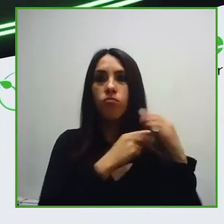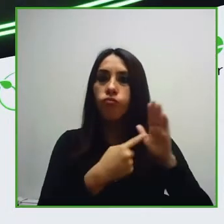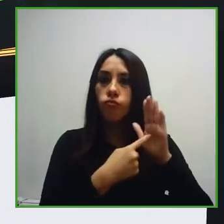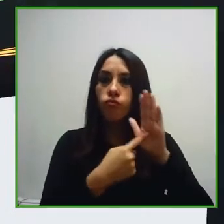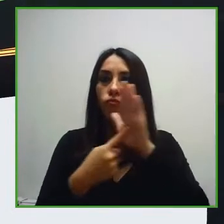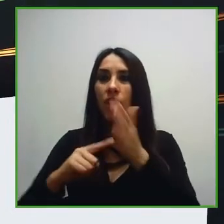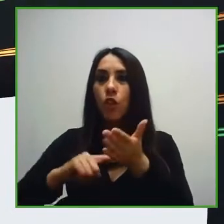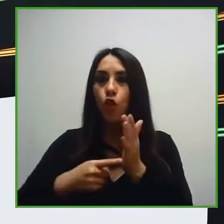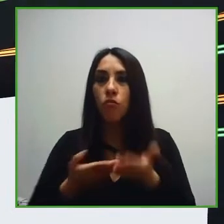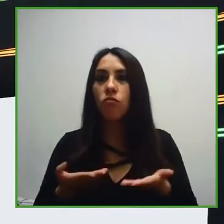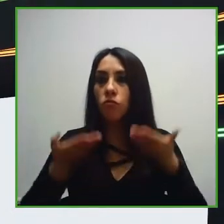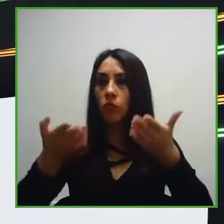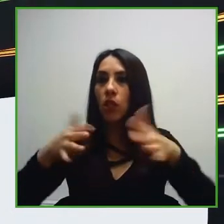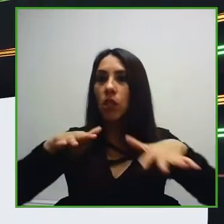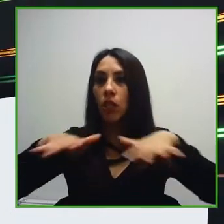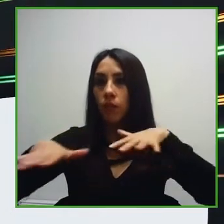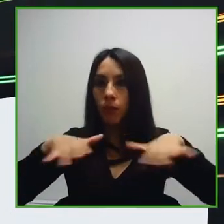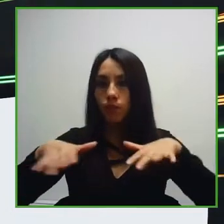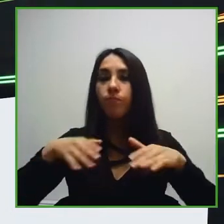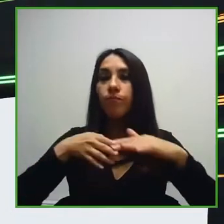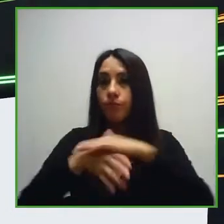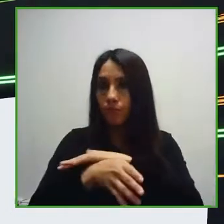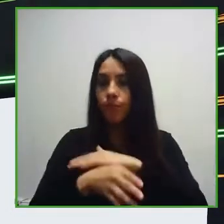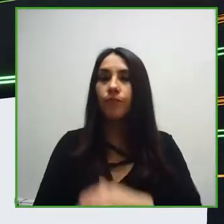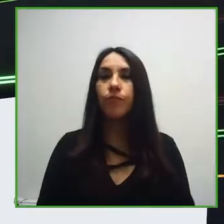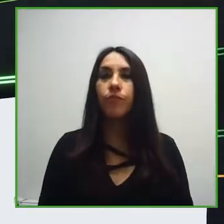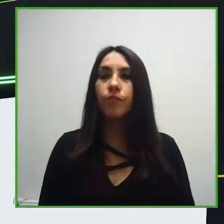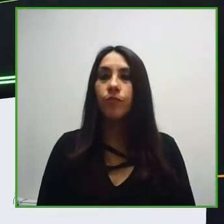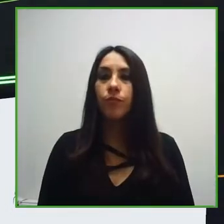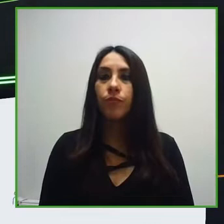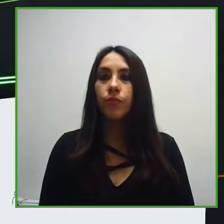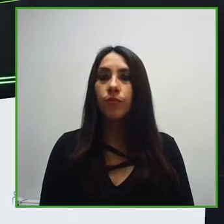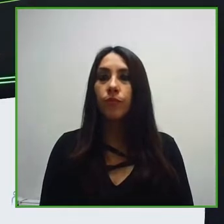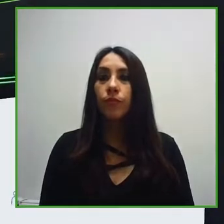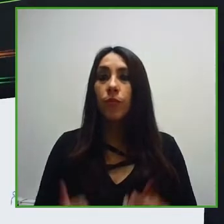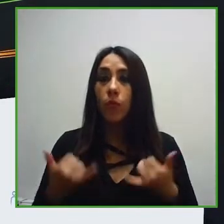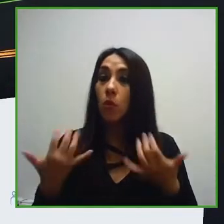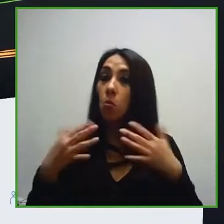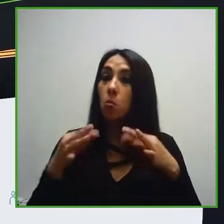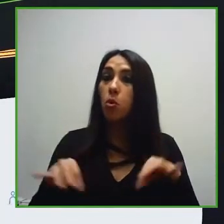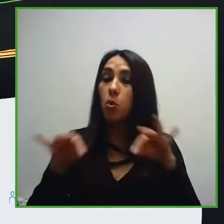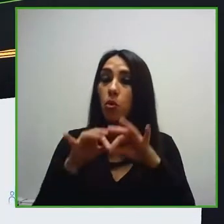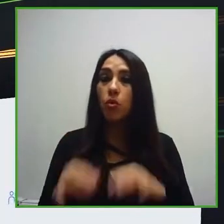accessibility, given the incredible importance of technology as a tool for promoting